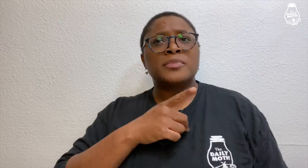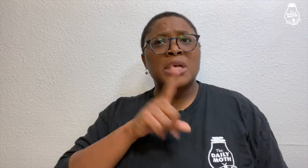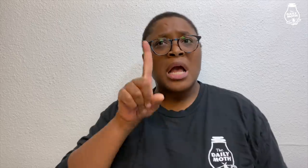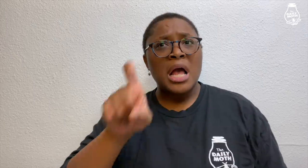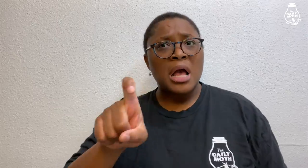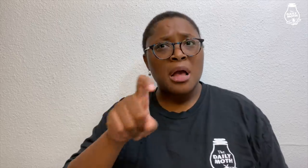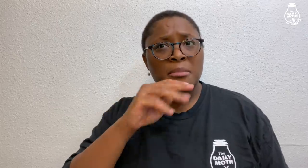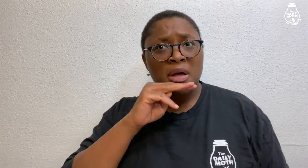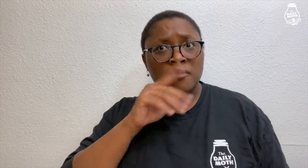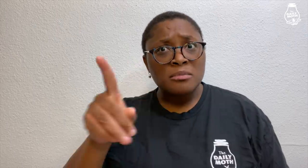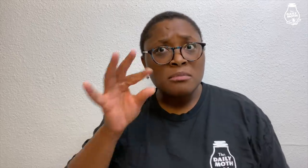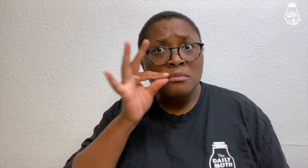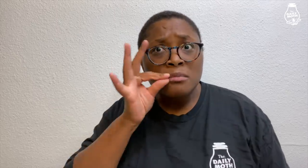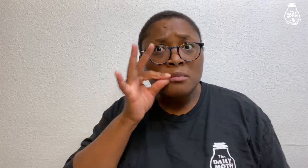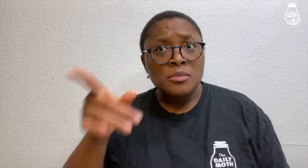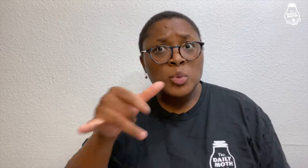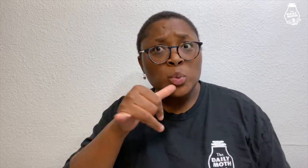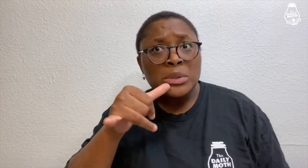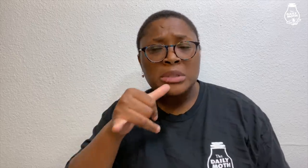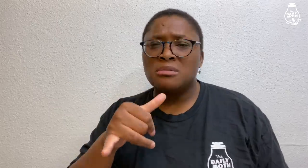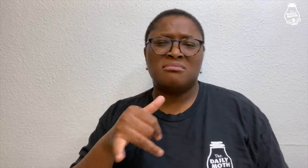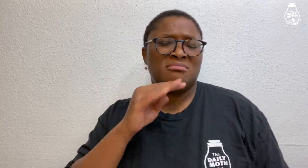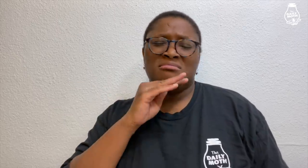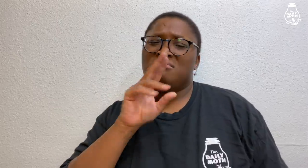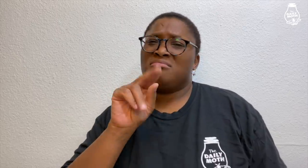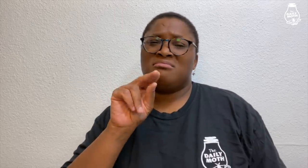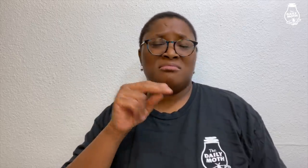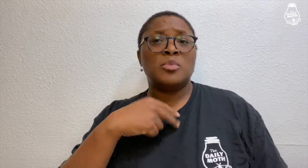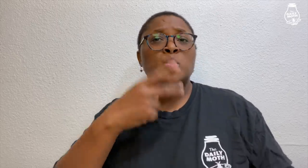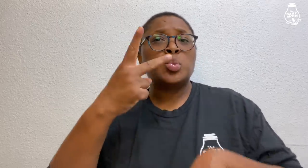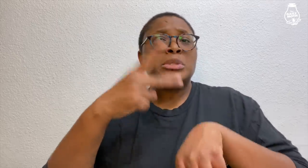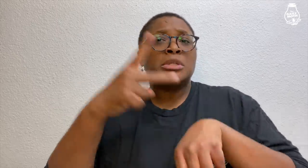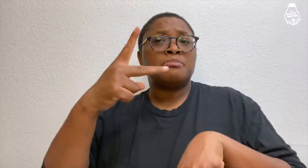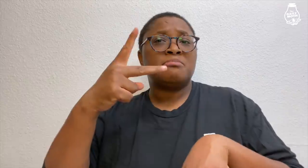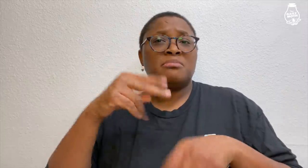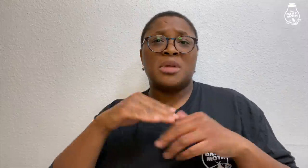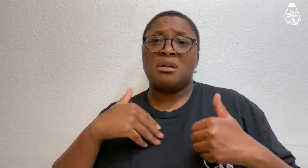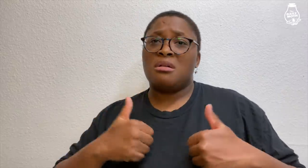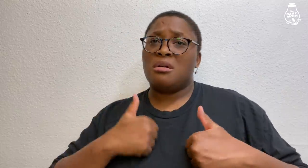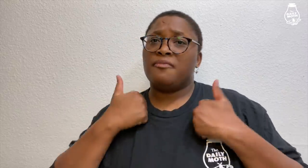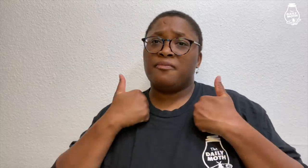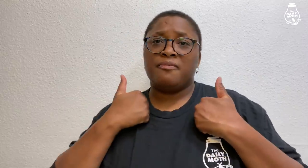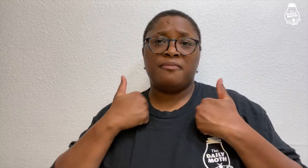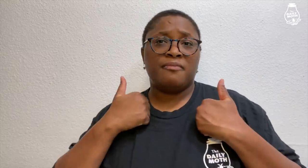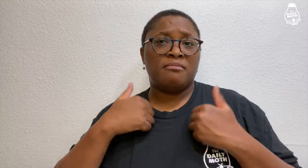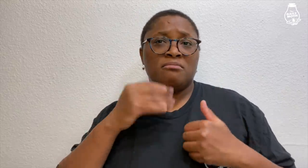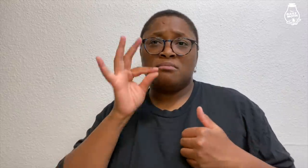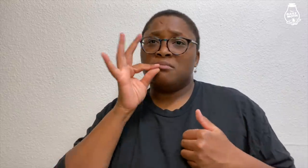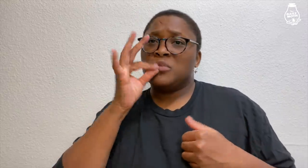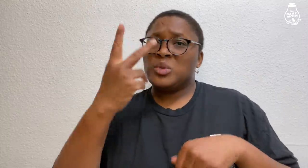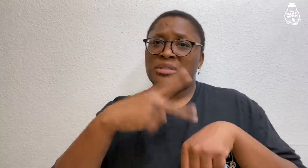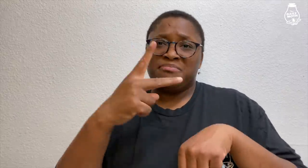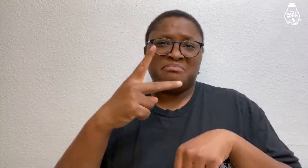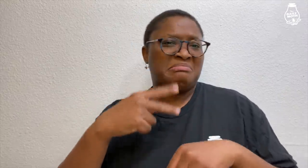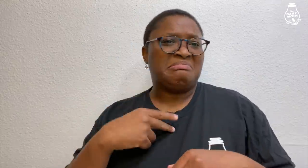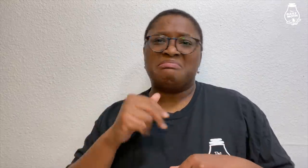The detective asked Mavrick "Do you smoke pot or drink?" Mavrick said "No, I've only smoked two times in his life.